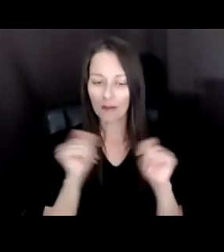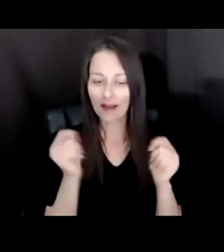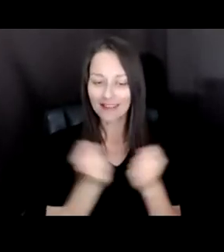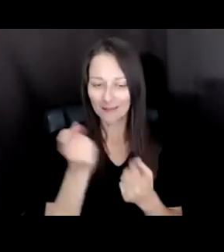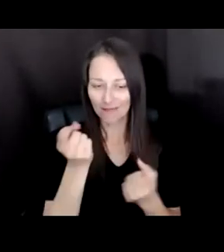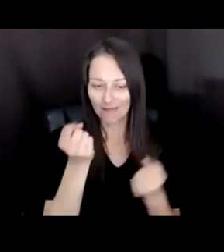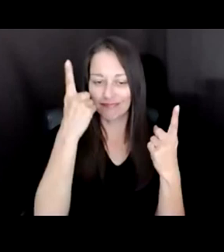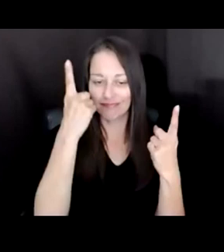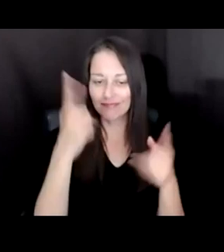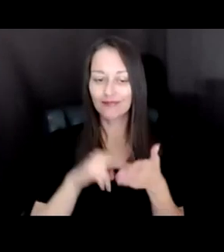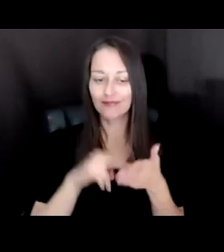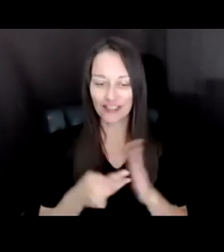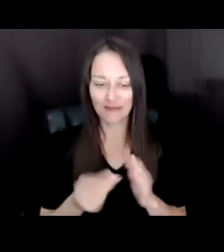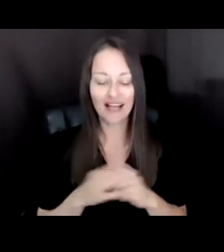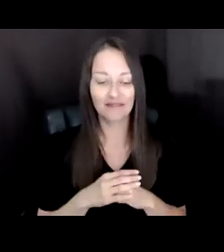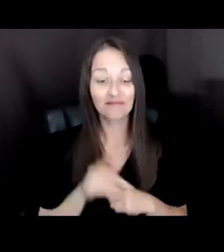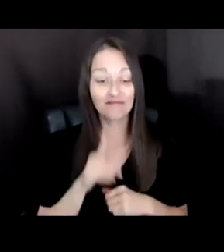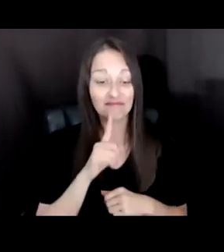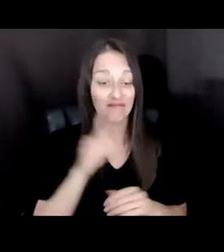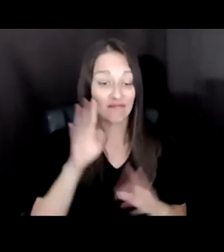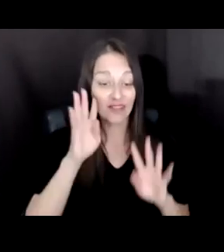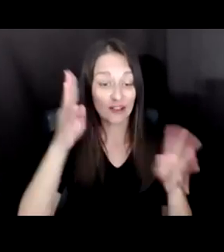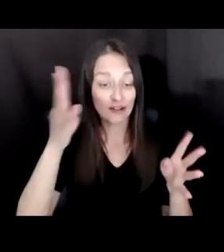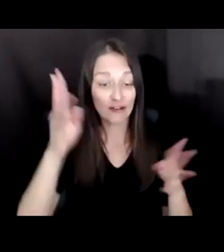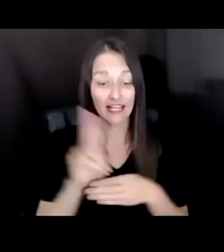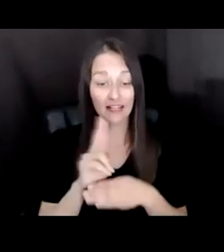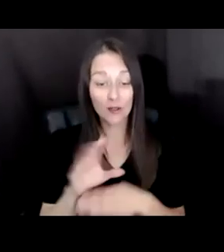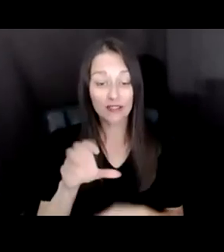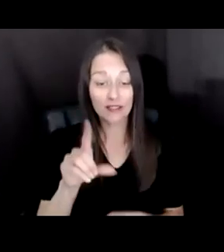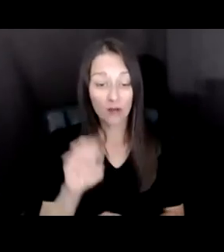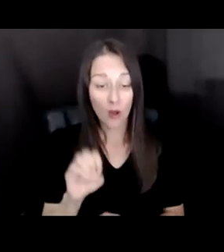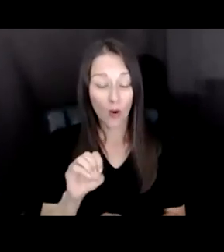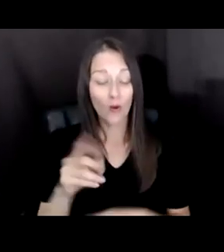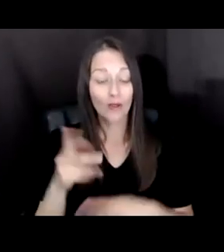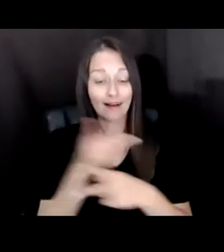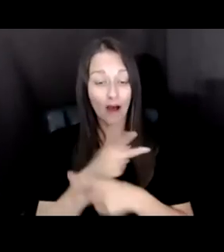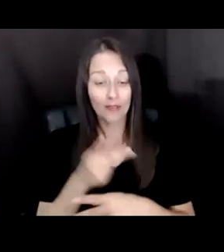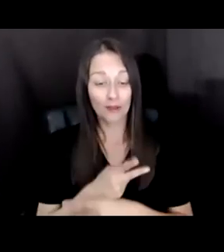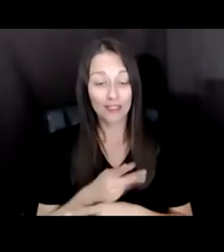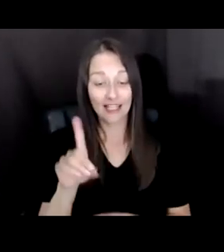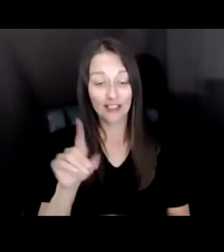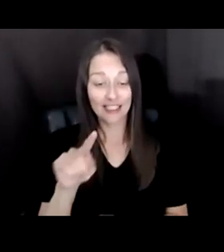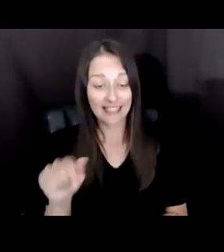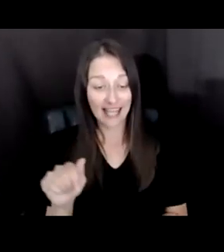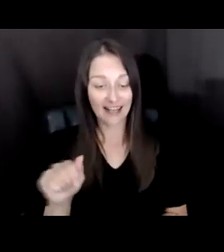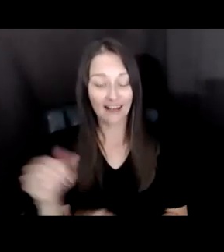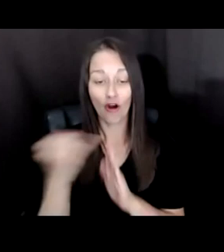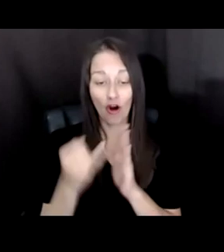CREATIVE USES OF CODE, COMPUTATION, AND DATA TOOL BUILDING BY ARTISTS, FOR ARTISTS, AND OF COURSE